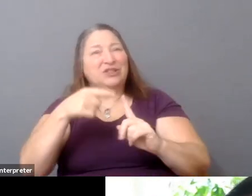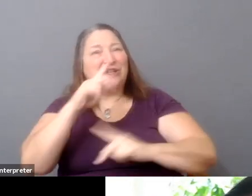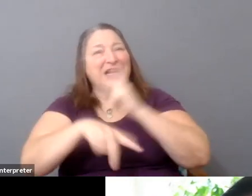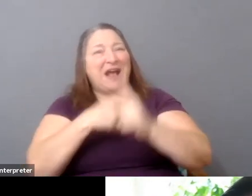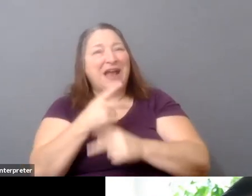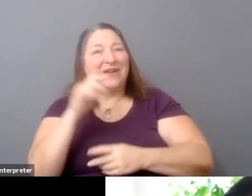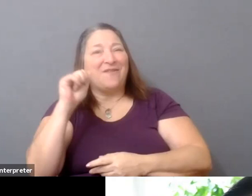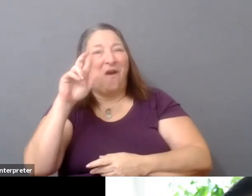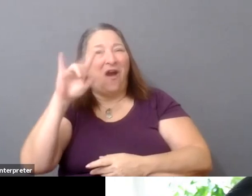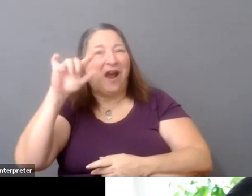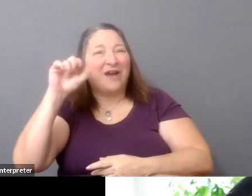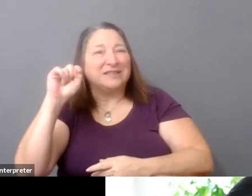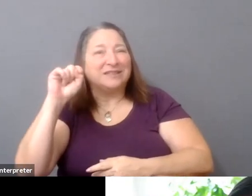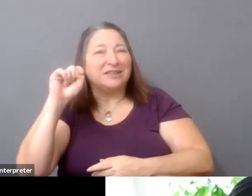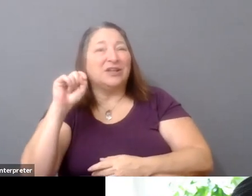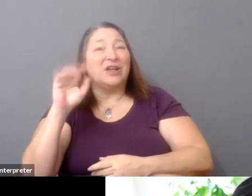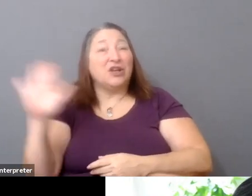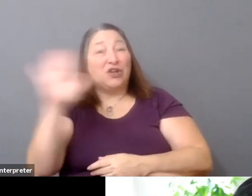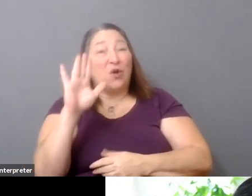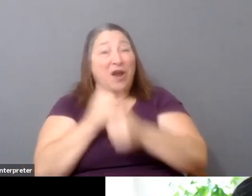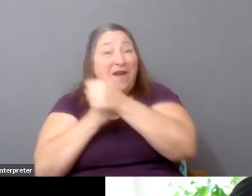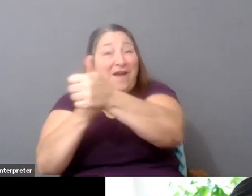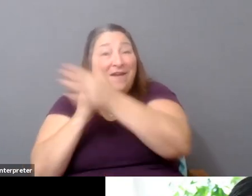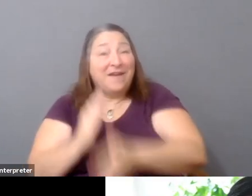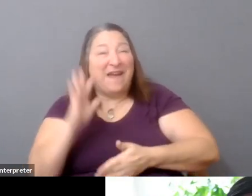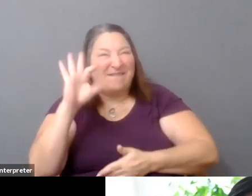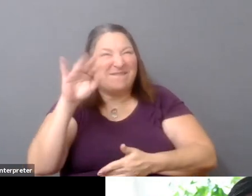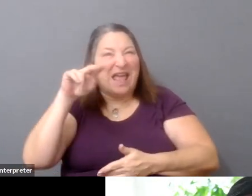to, like, just make your thing. And so it's incumbent upon you to have to come up